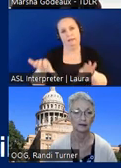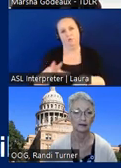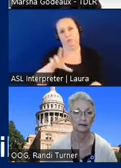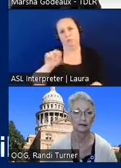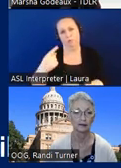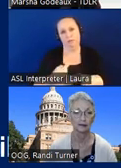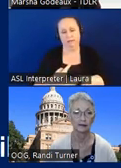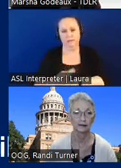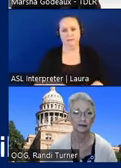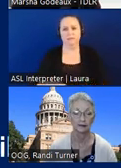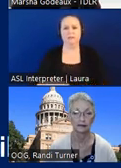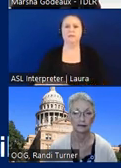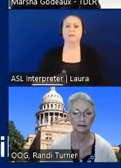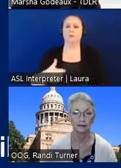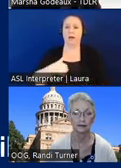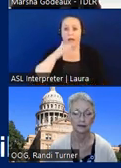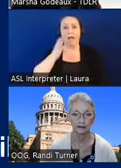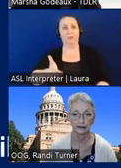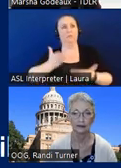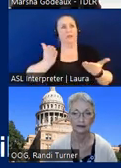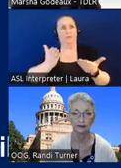as i said i would recommend the sooner you get them out the better